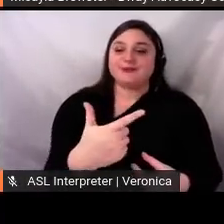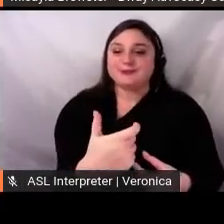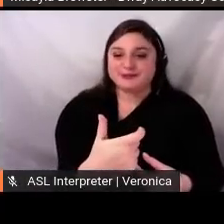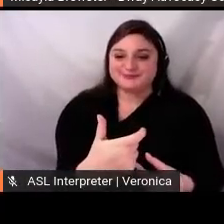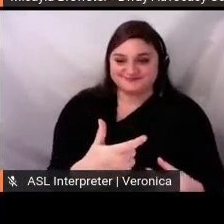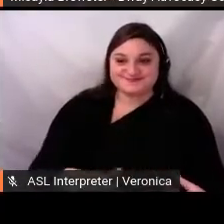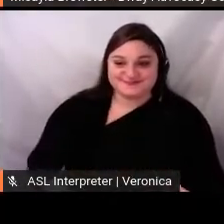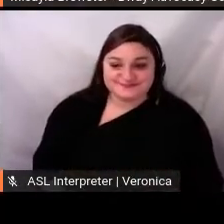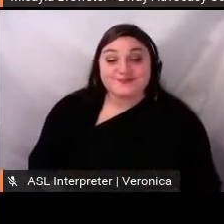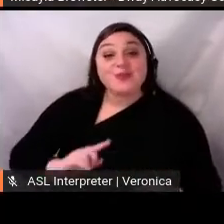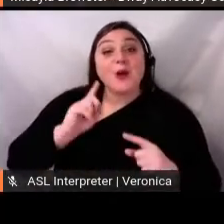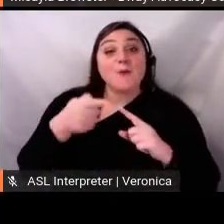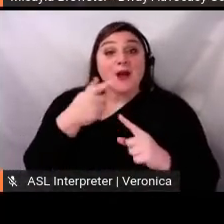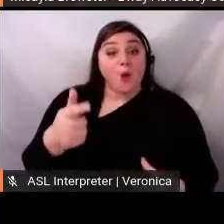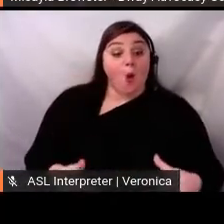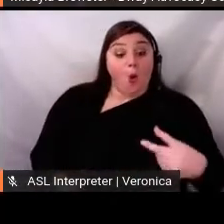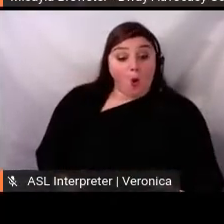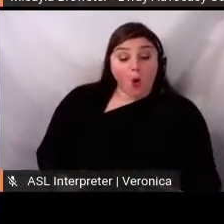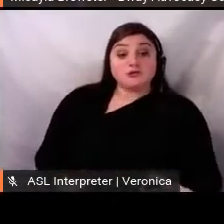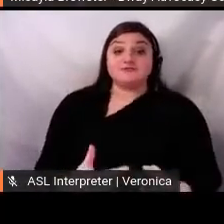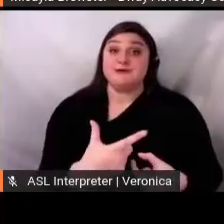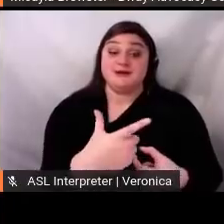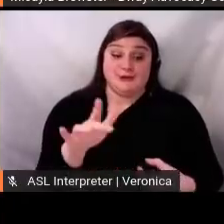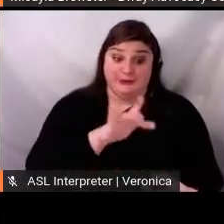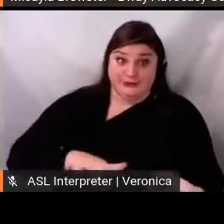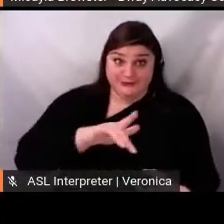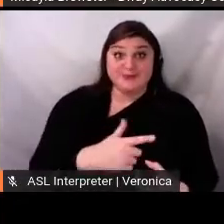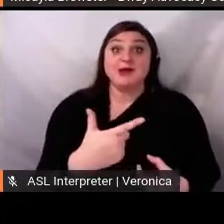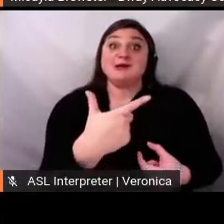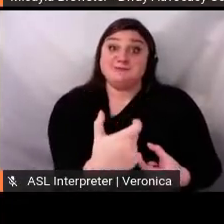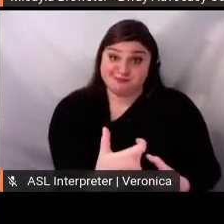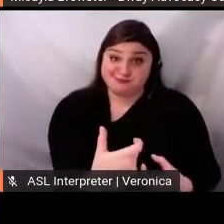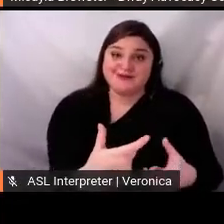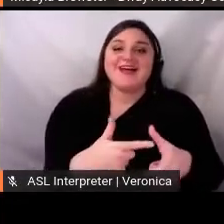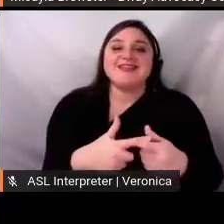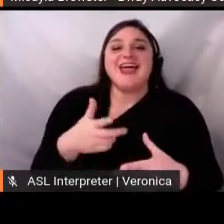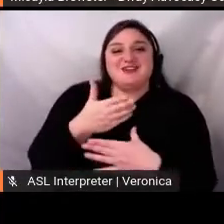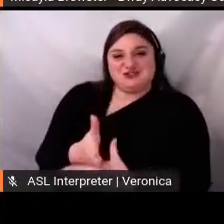And number four: Tag us. So. It's important to give people clear